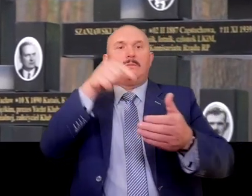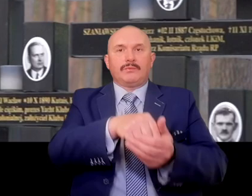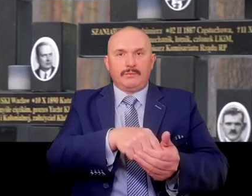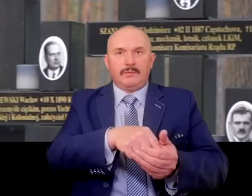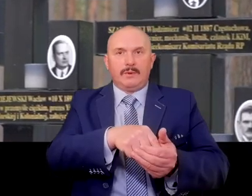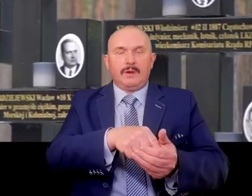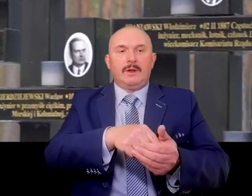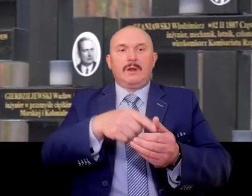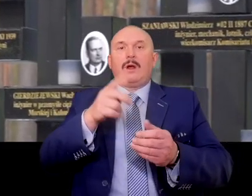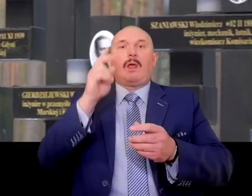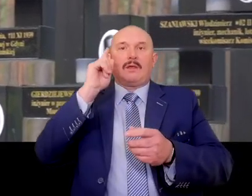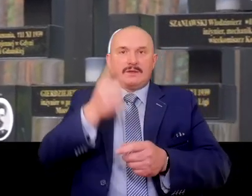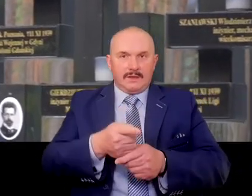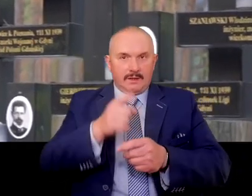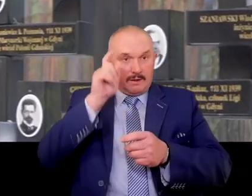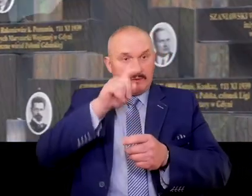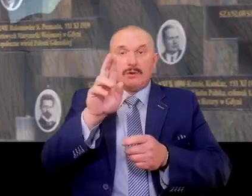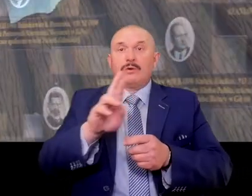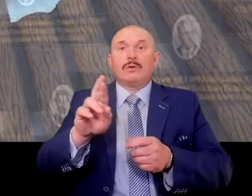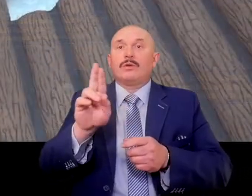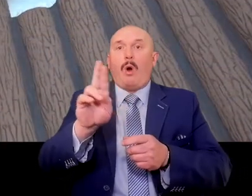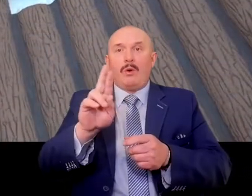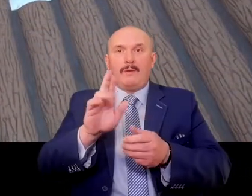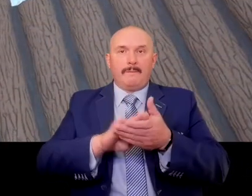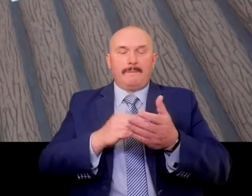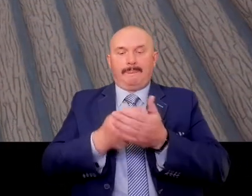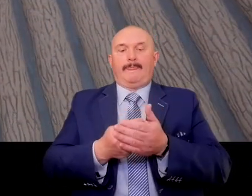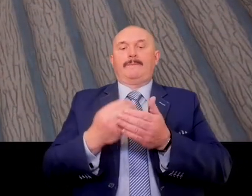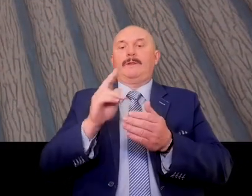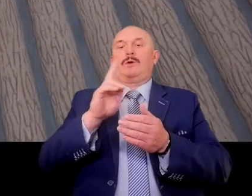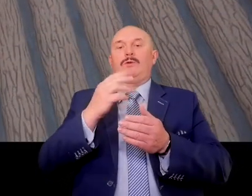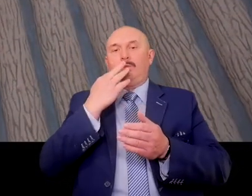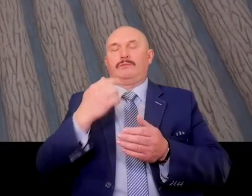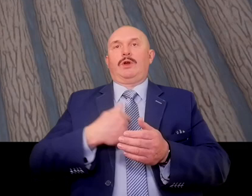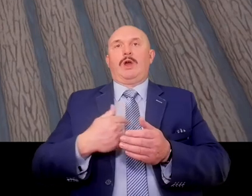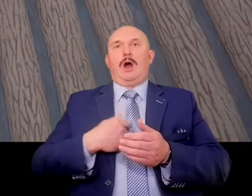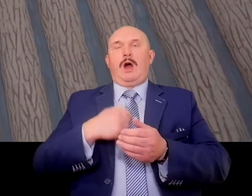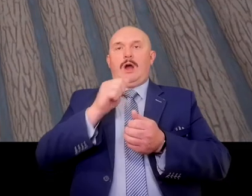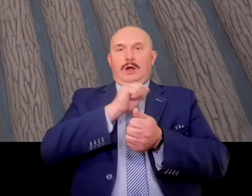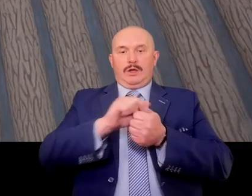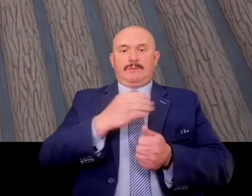For example, for excessive display of Polishness,